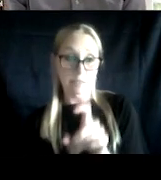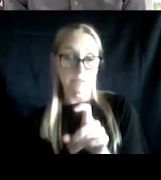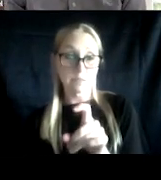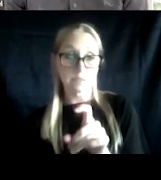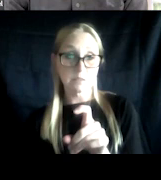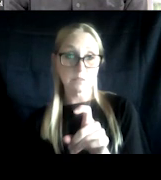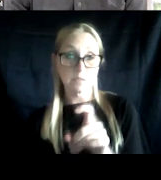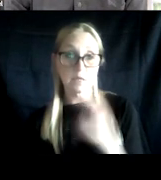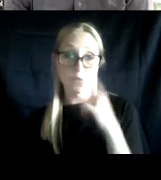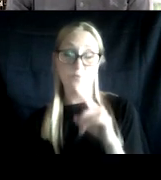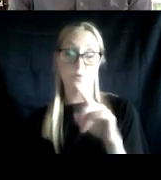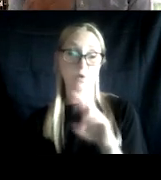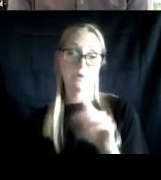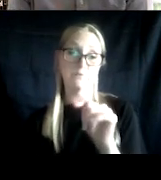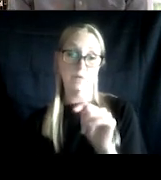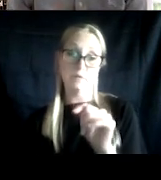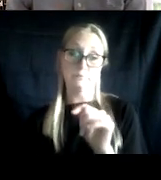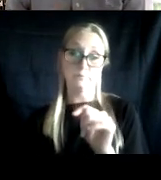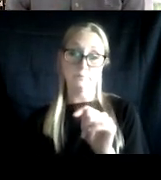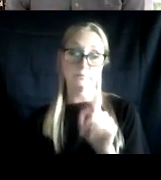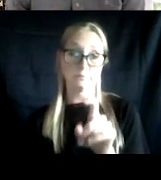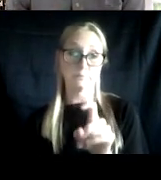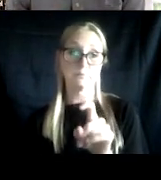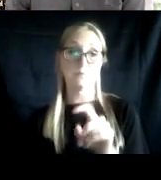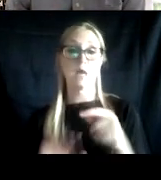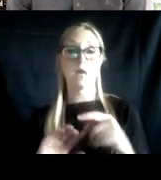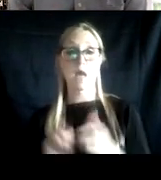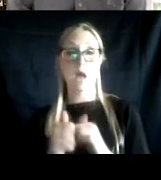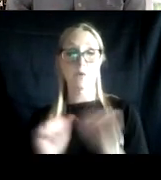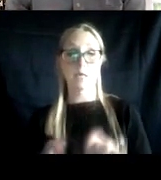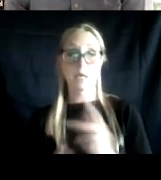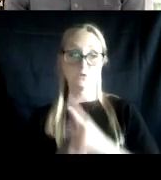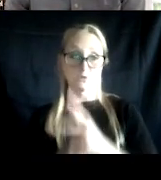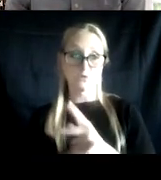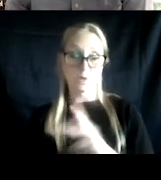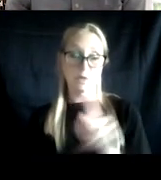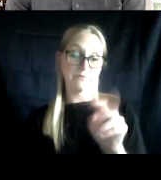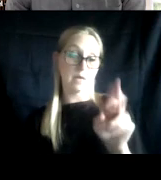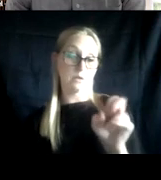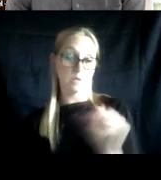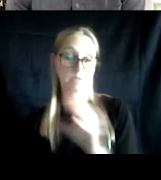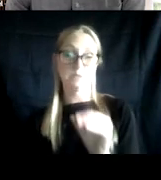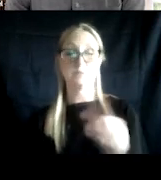and substance use disorders as a way of beginning to treat veterans where they're at, and hopefully, reduce the risk of these other negative and life threaten outcomes,